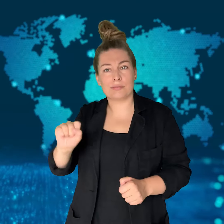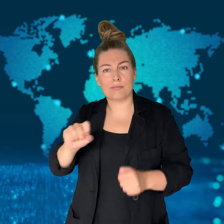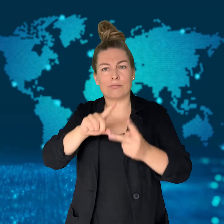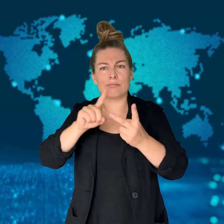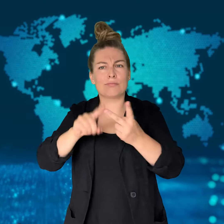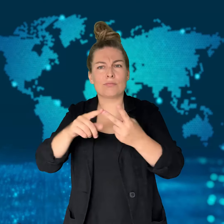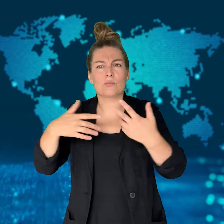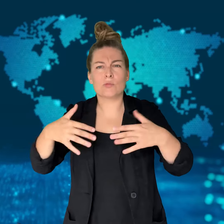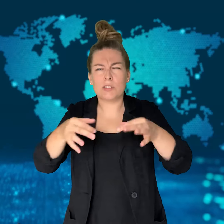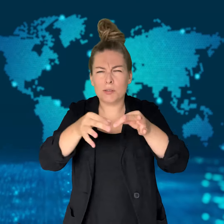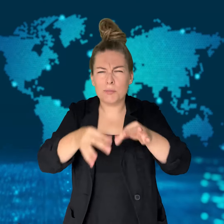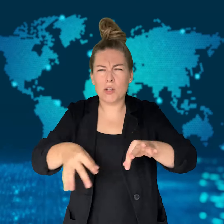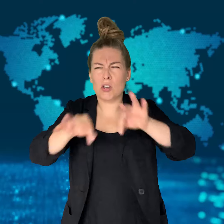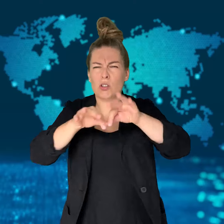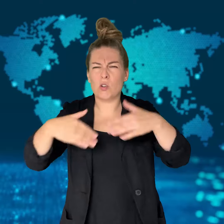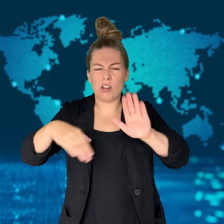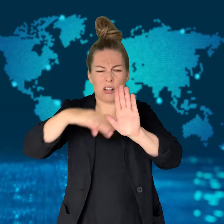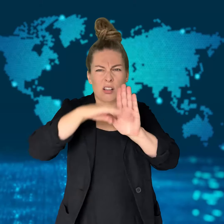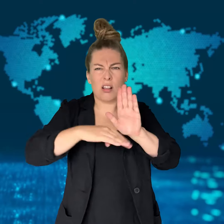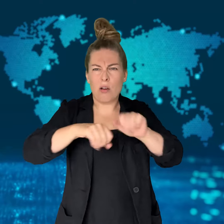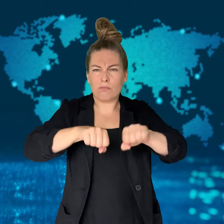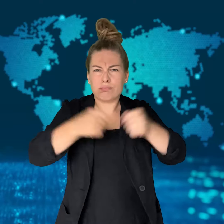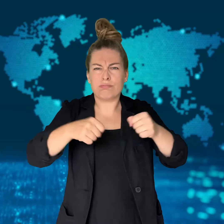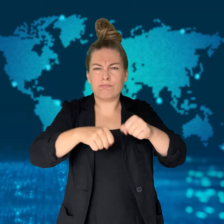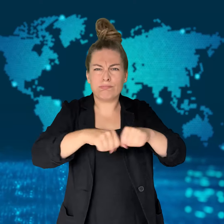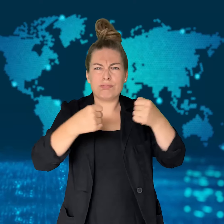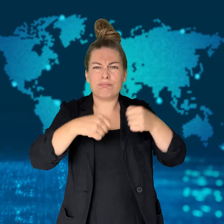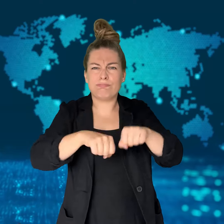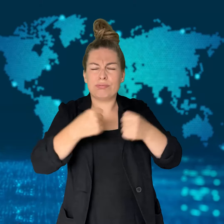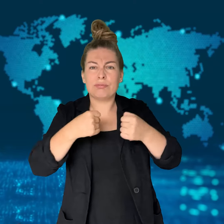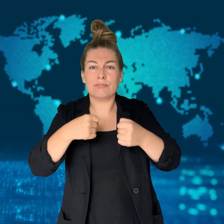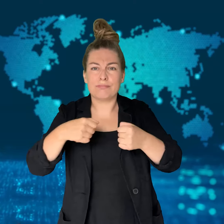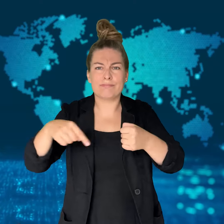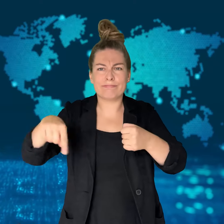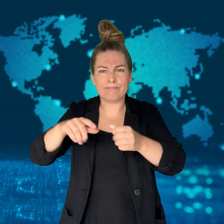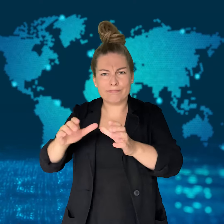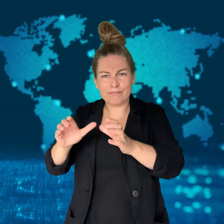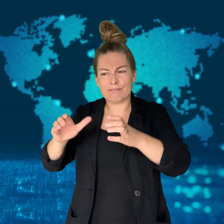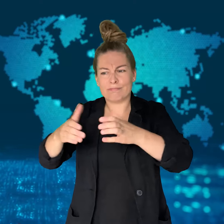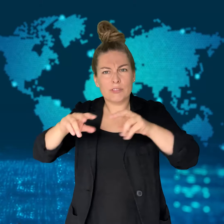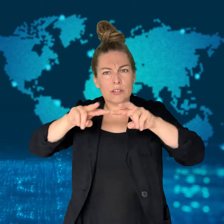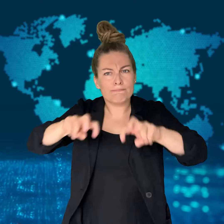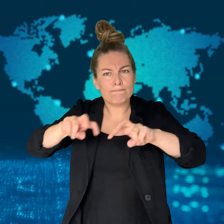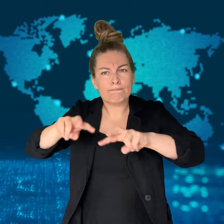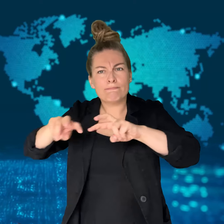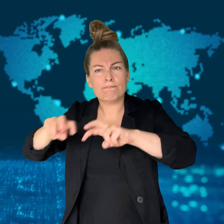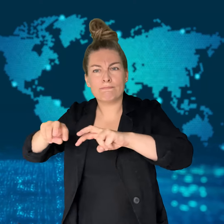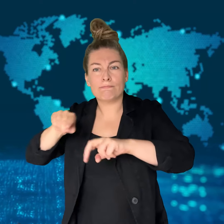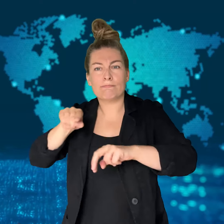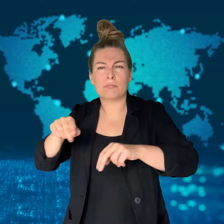When the South African Police Service (SAPS) and the Directorate for